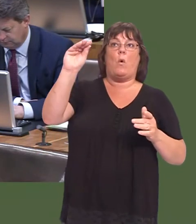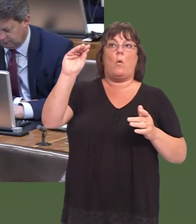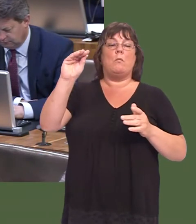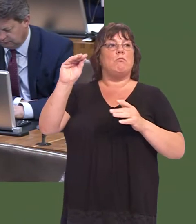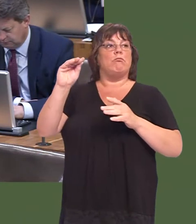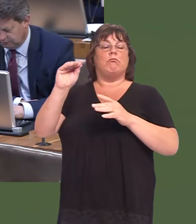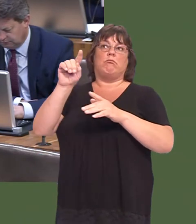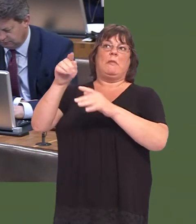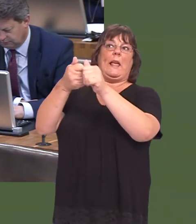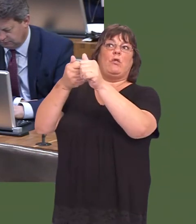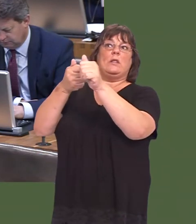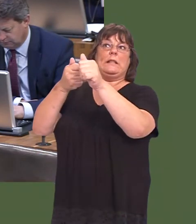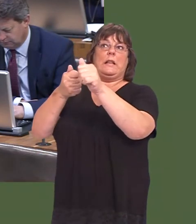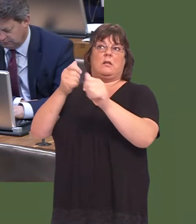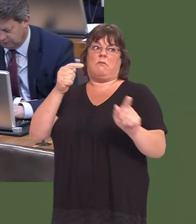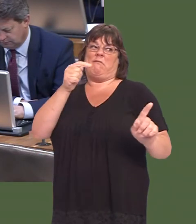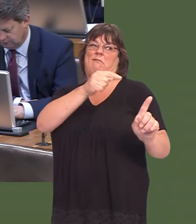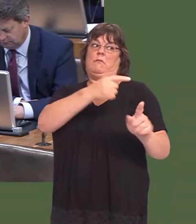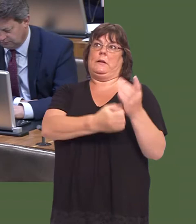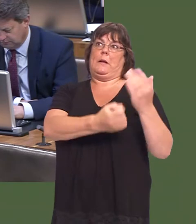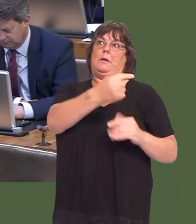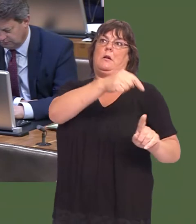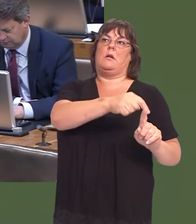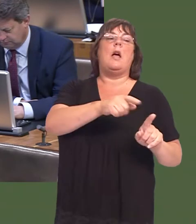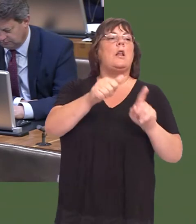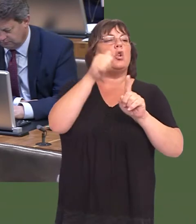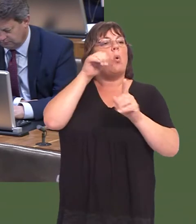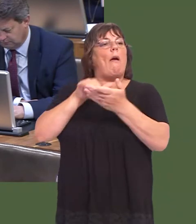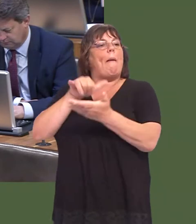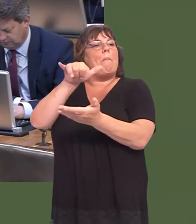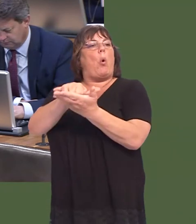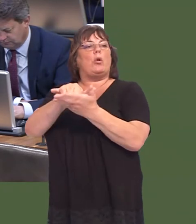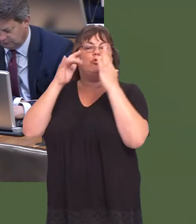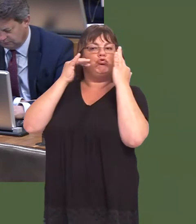agencies and, of course, I know that checks are carried out at the airports, particularly